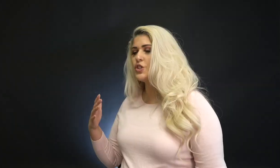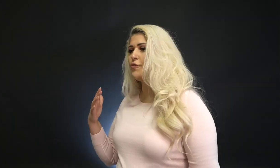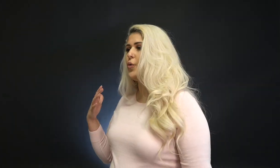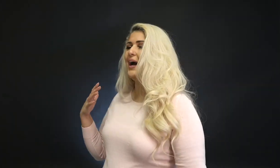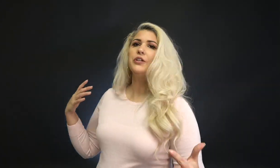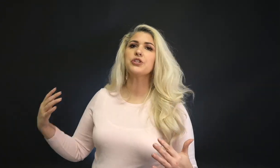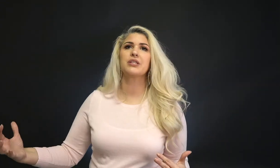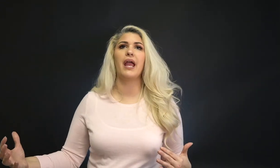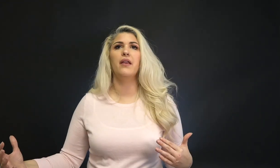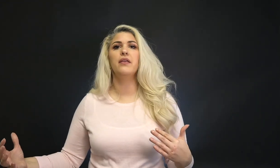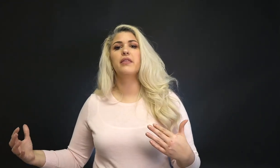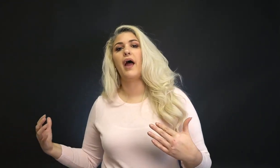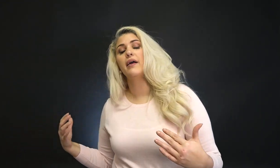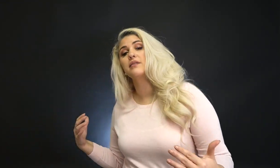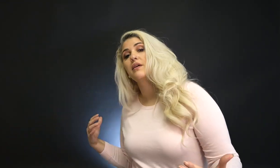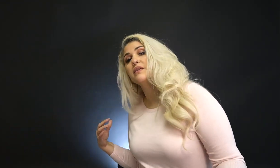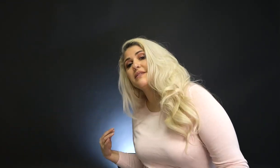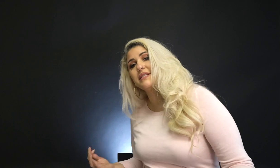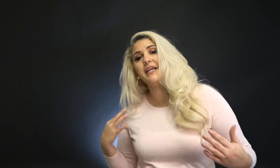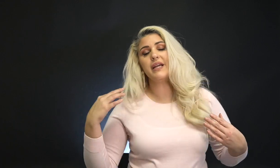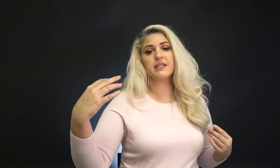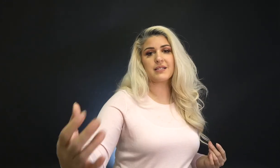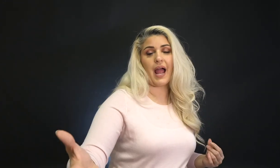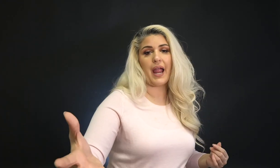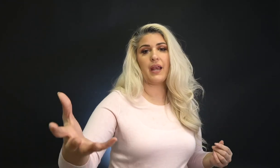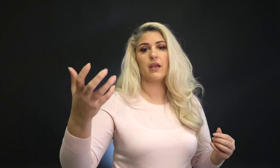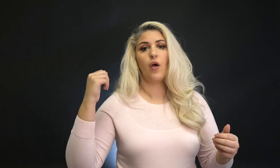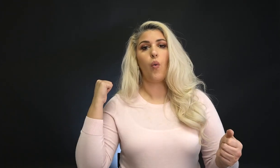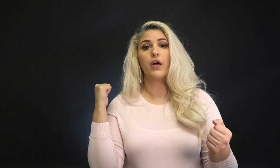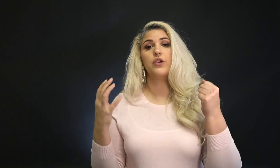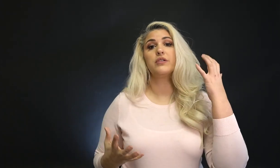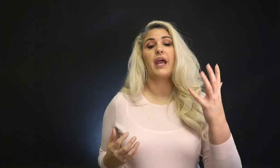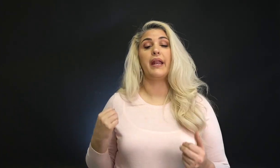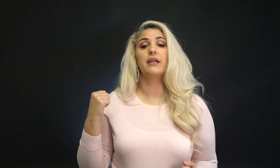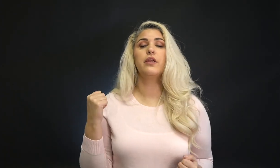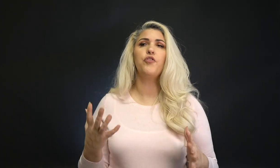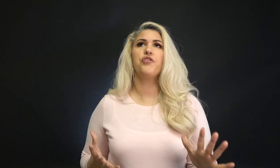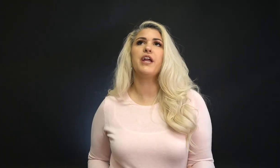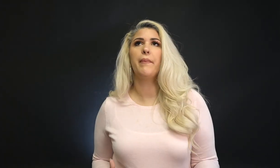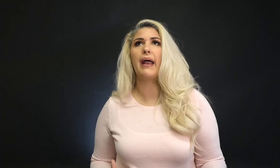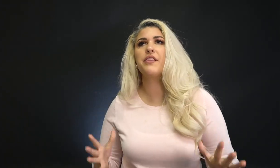So if you understand that seeing a sign while you're signing it, if you think about it,